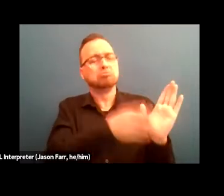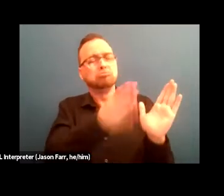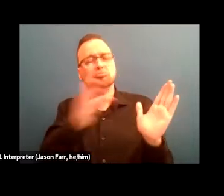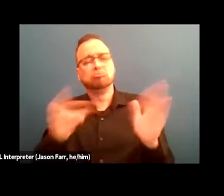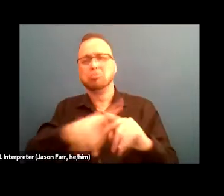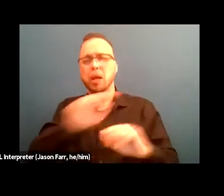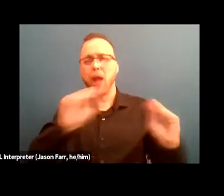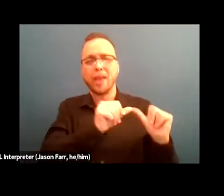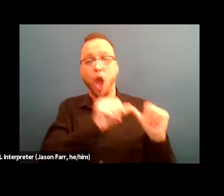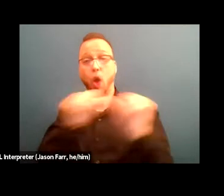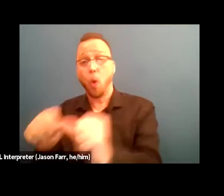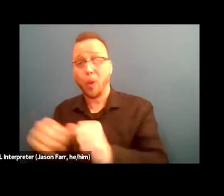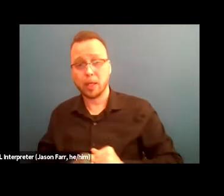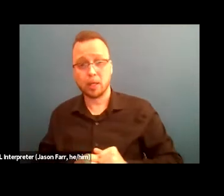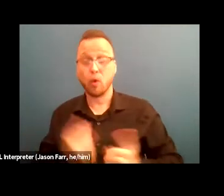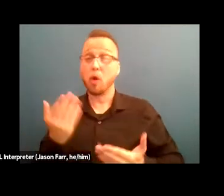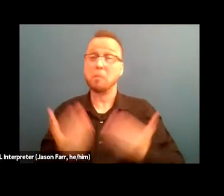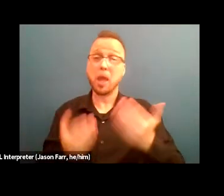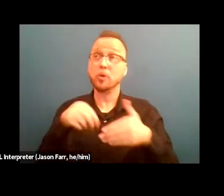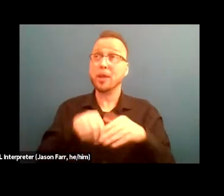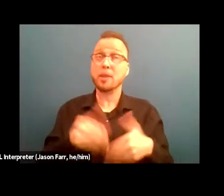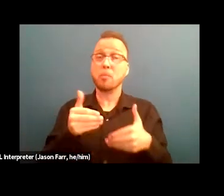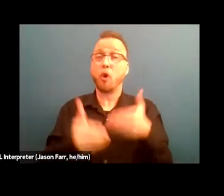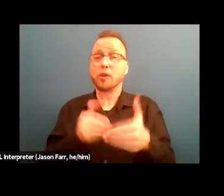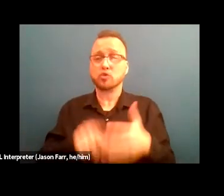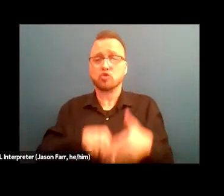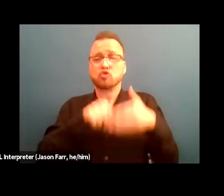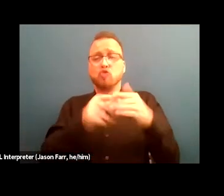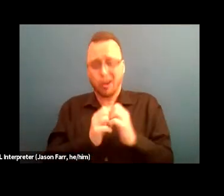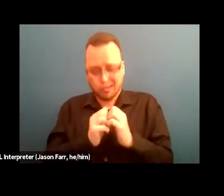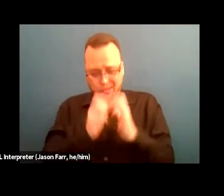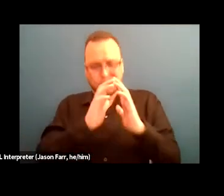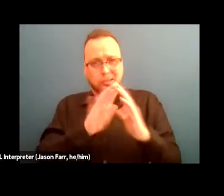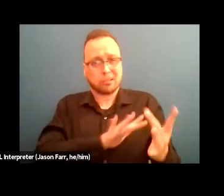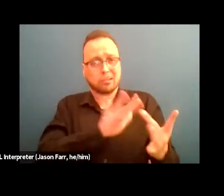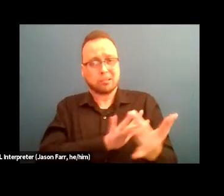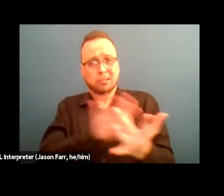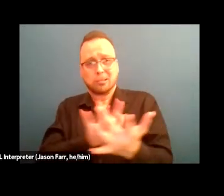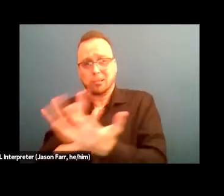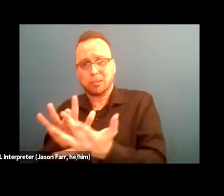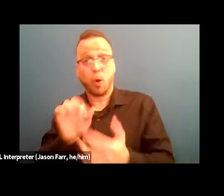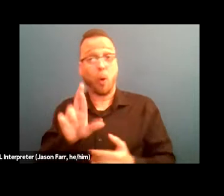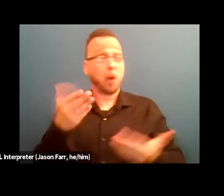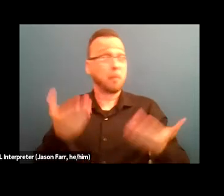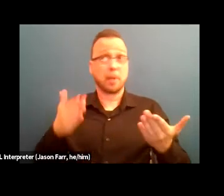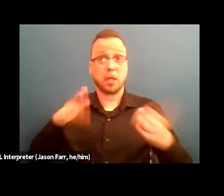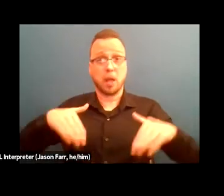of reaching out to other community members, right. To begin the process of building those relationships, or perhaps you might not know yet where to begin. So we'll take a moment